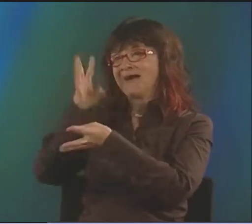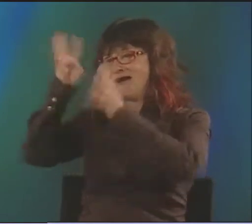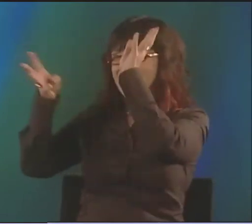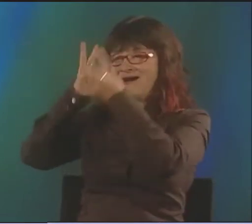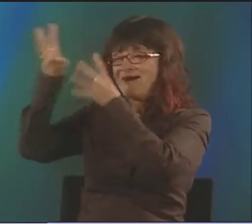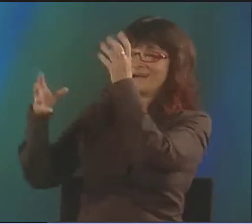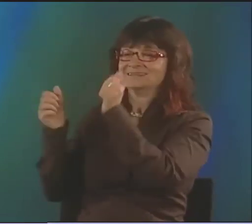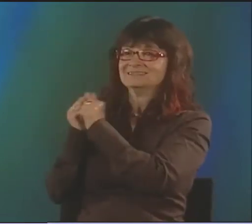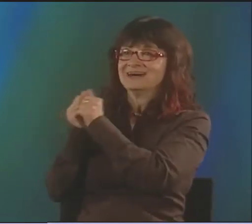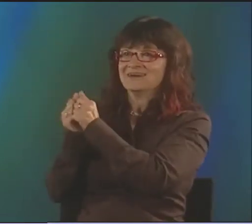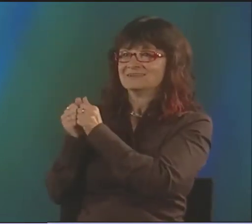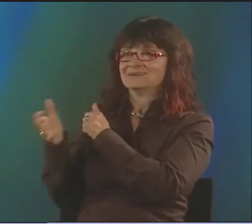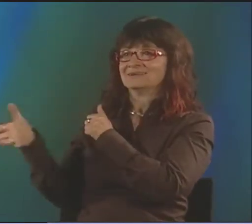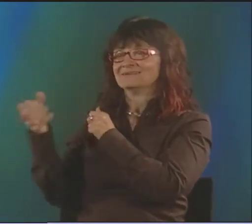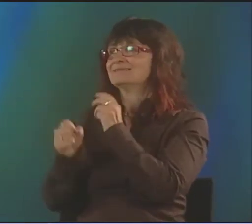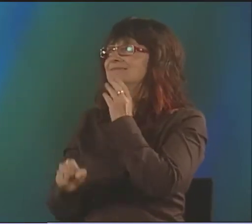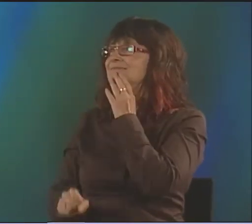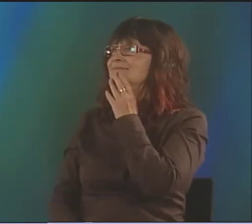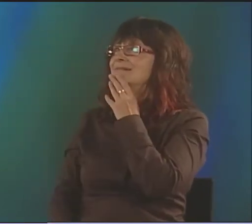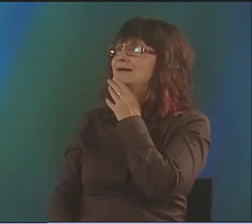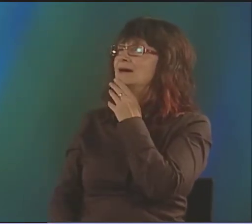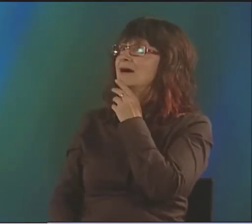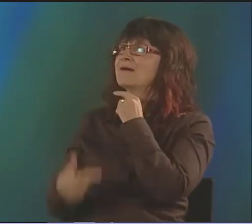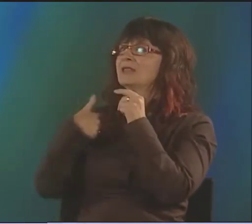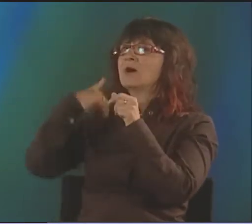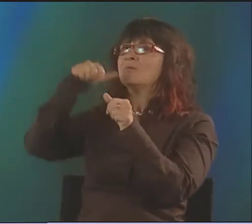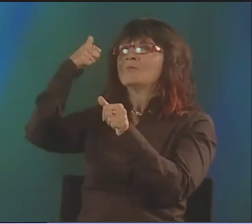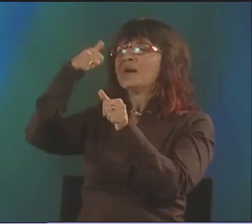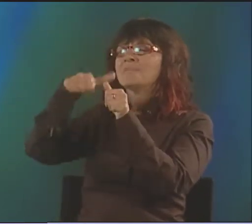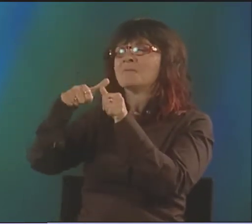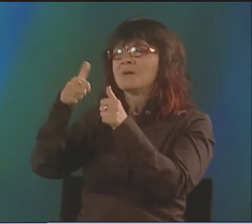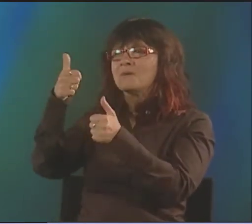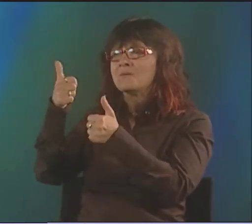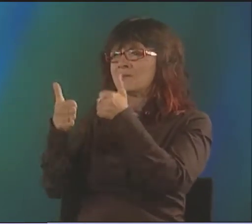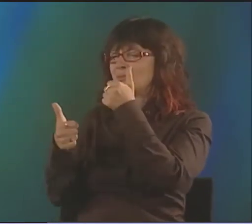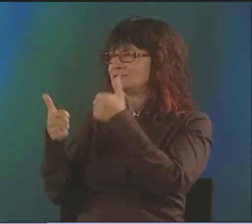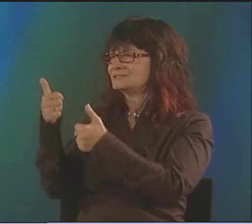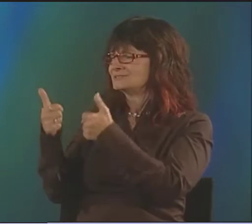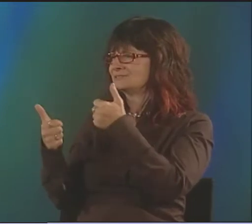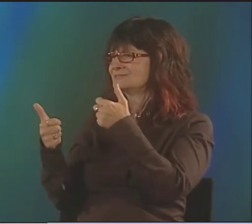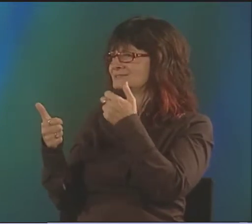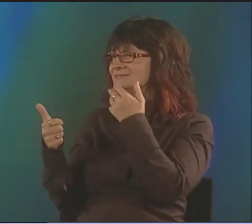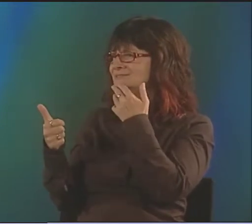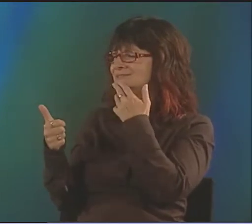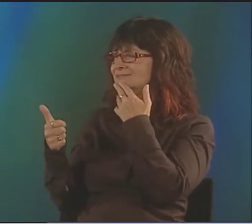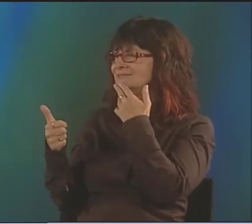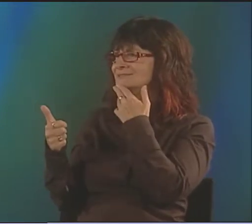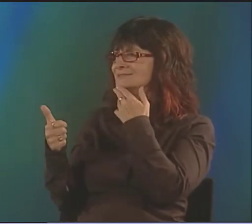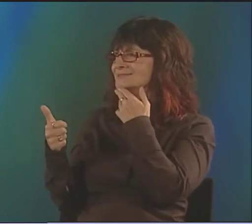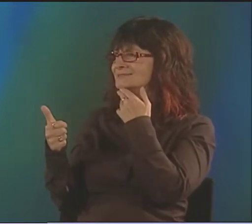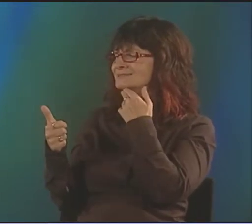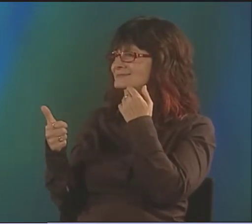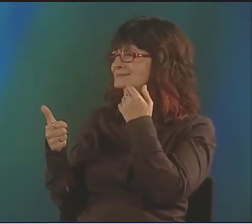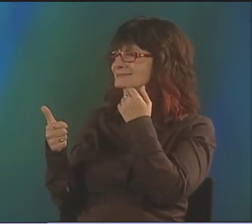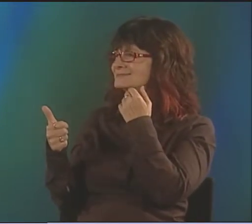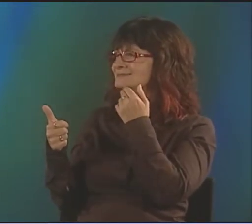THE THREE OF US, BECAUSE WE WERE ROOMMATES AT THAT TIME. WE WERE ALWAYS JUST GOING TO TOWN AND CREATING THINGS ALL THE TIME.